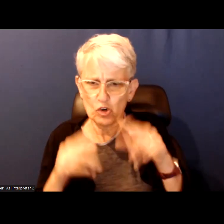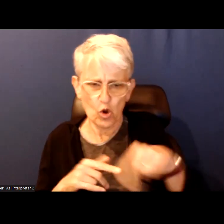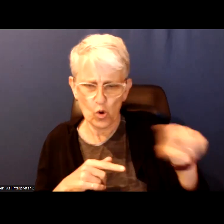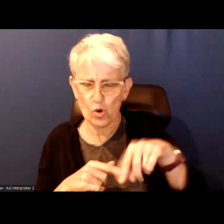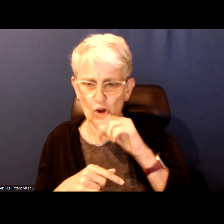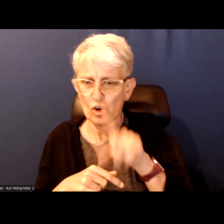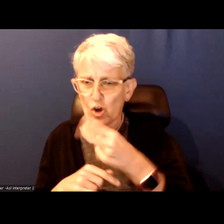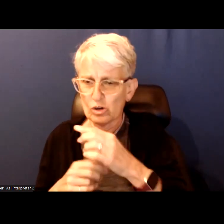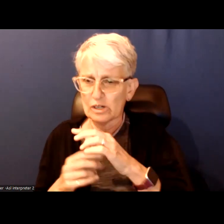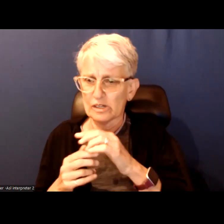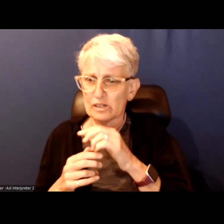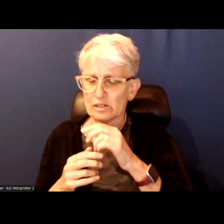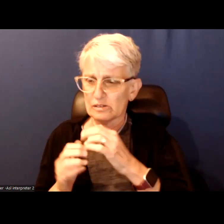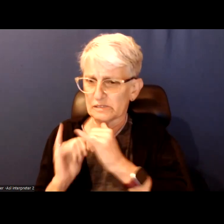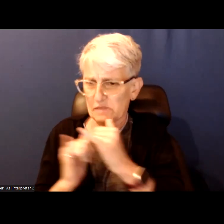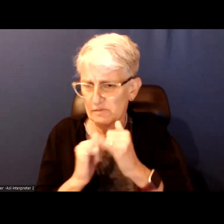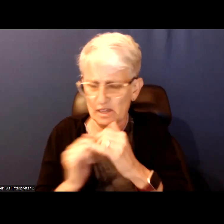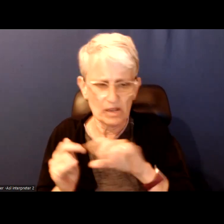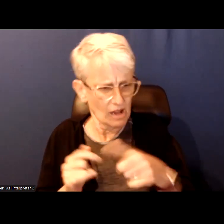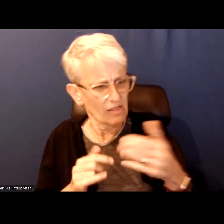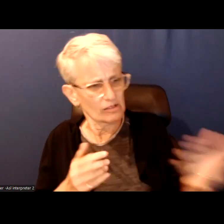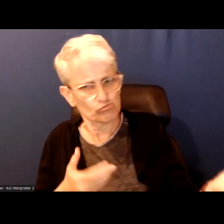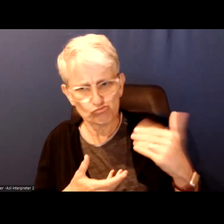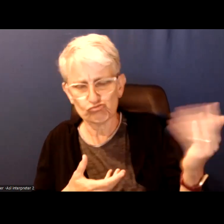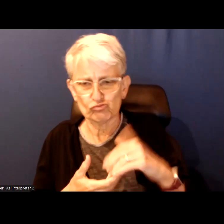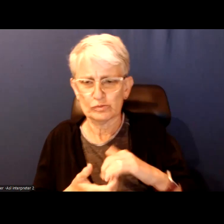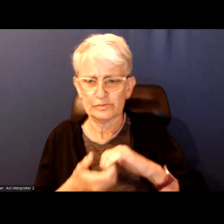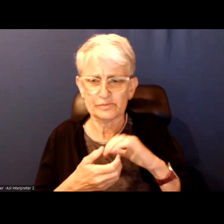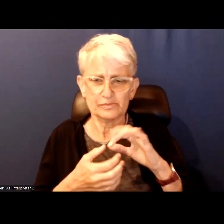with people who are exactly like, or who are their friends but with strangers, with people